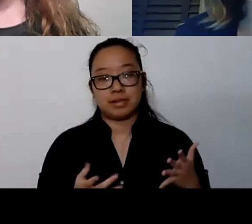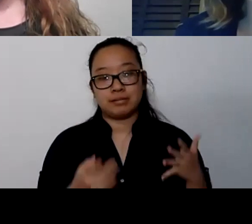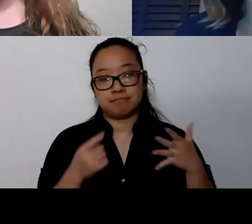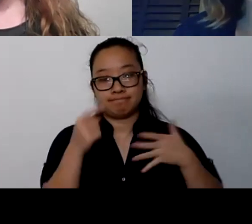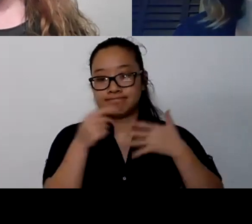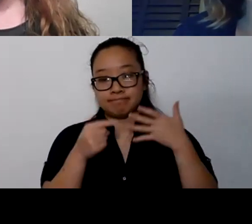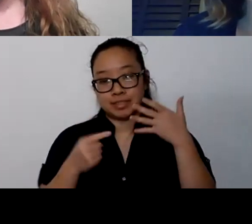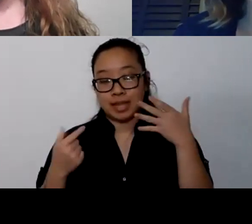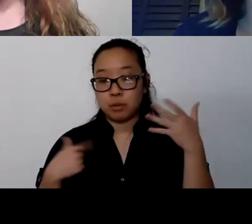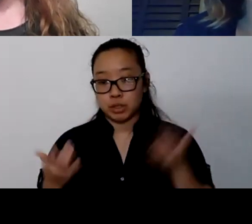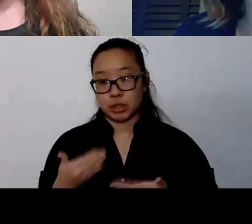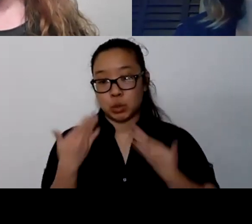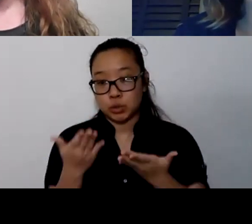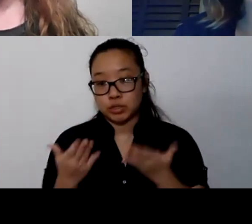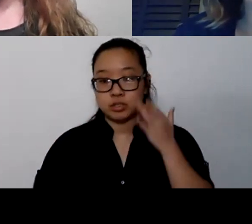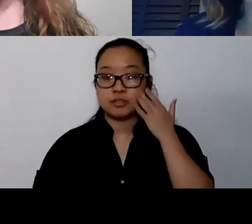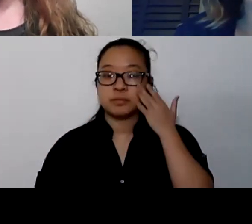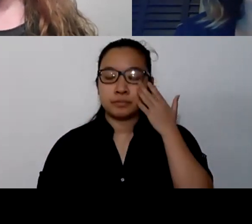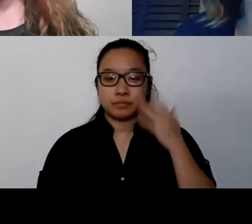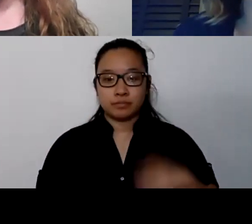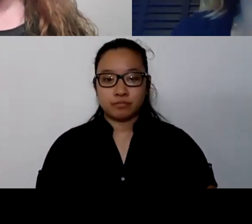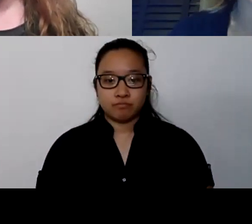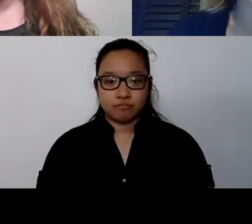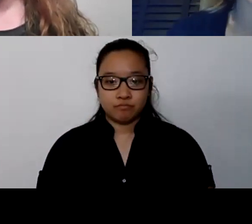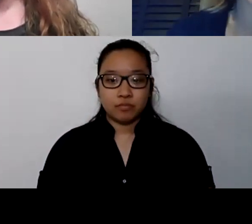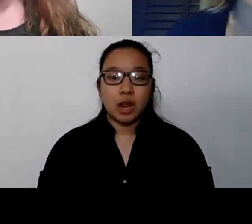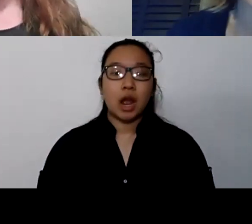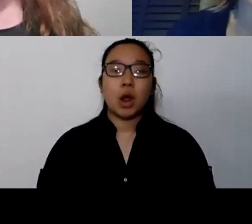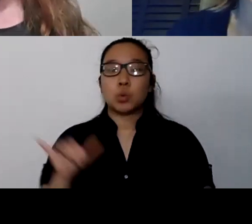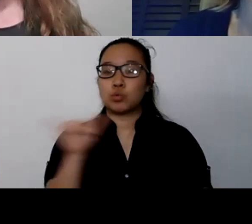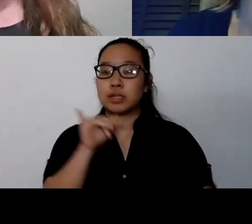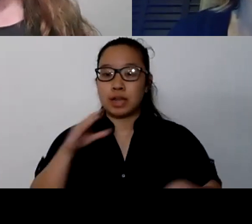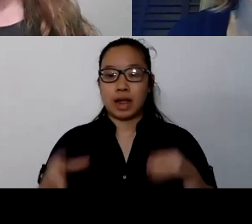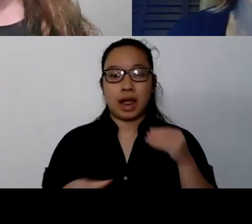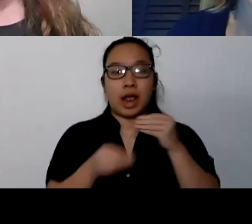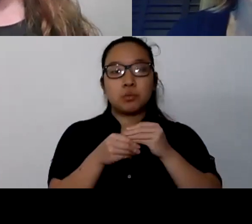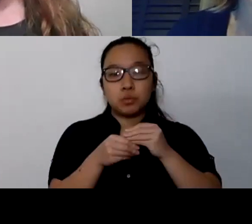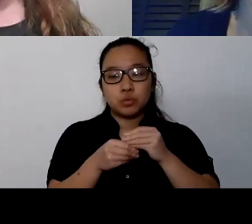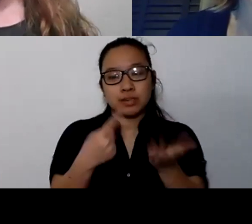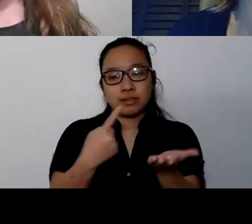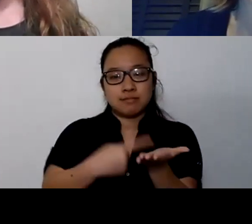And I have a little piece to that when we're talking about building these things, that activity of doing things